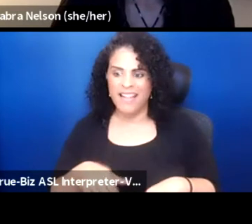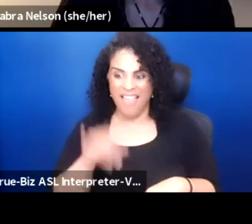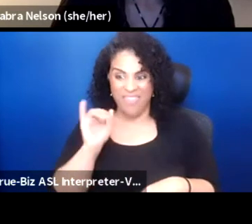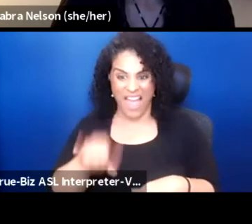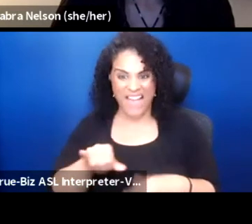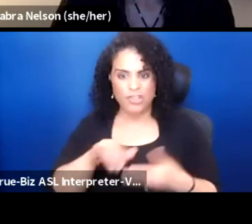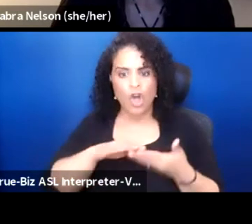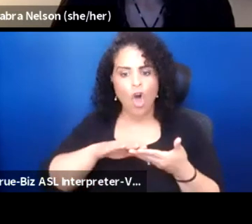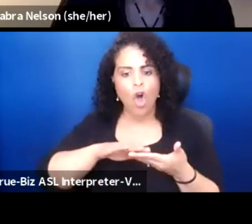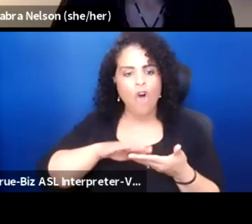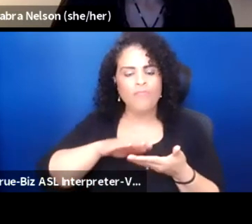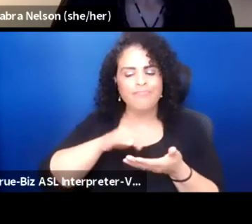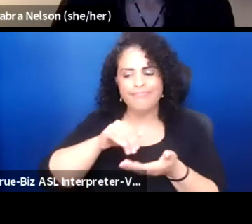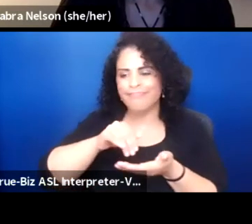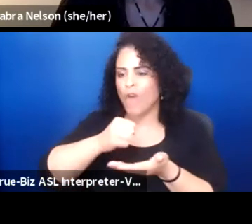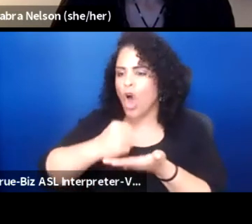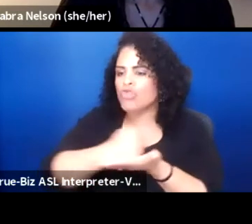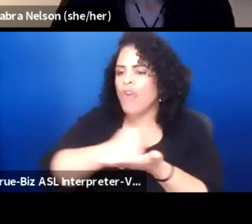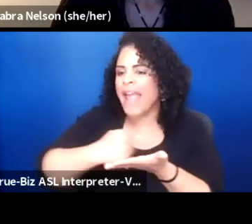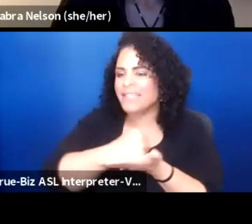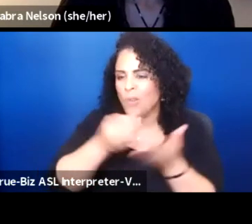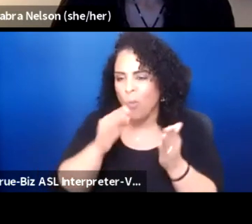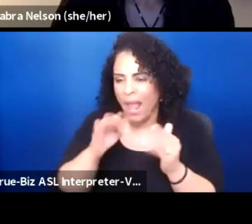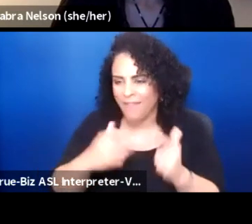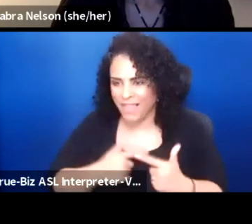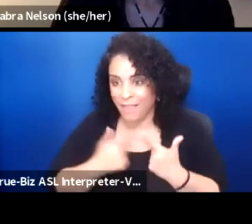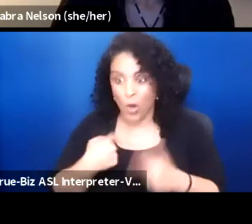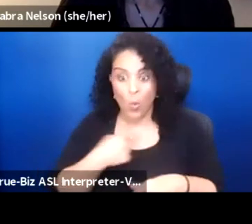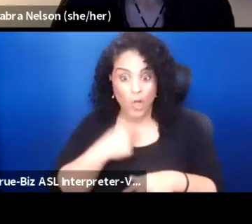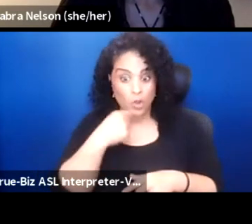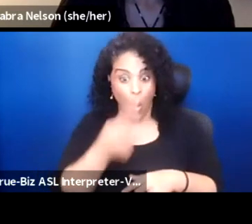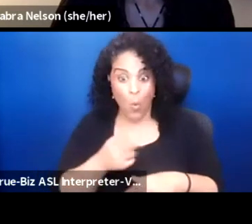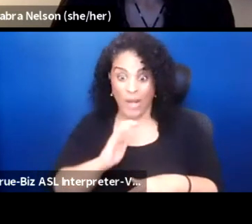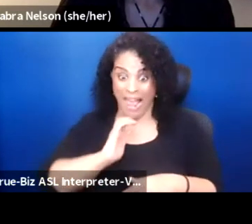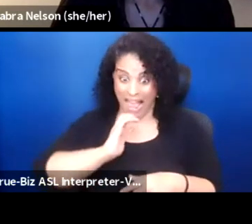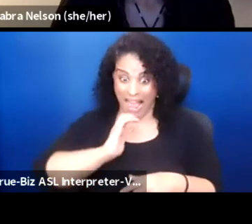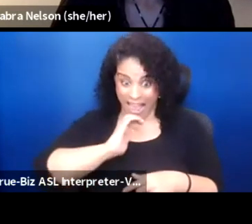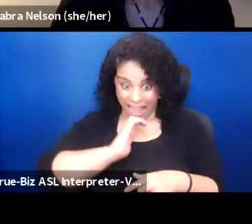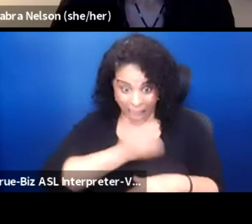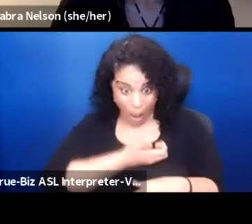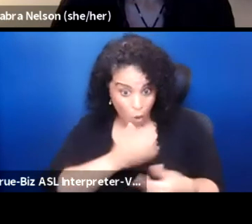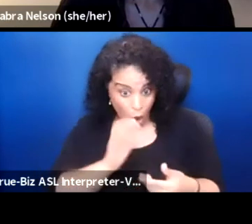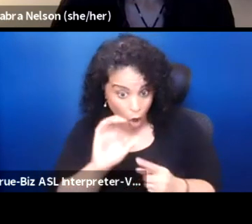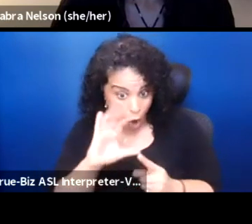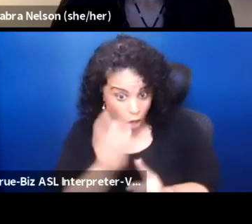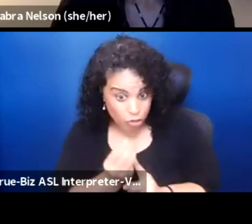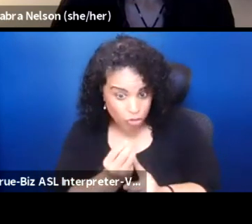We were told that our culture is dead that we're not very Indian anymore.